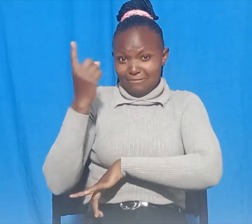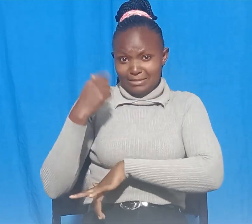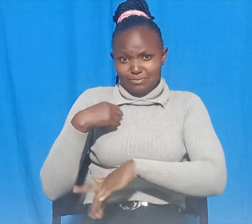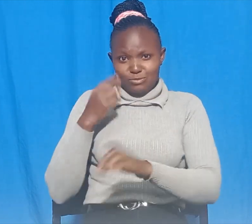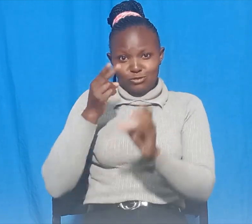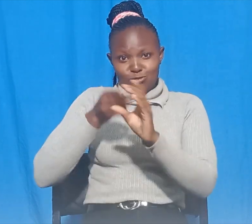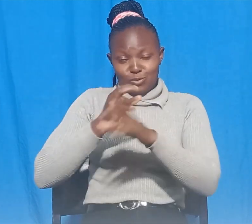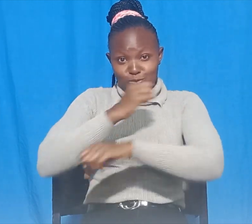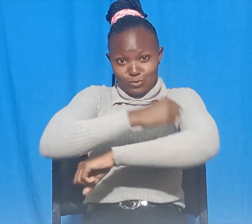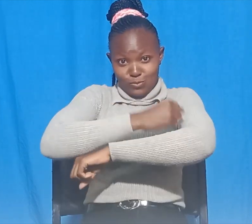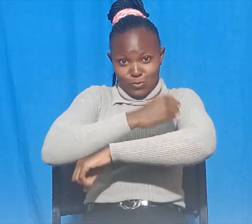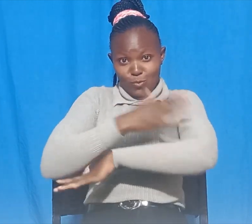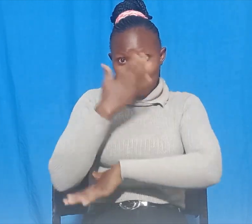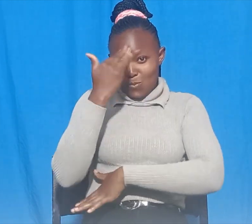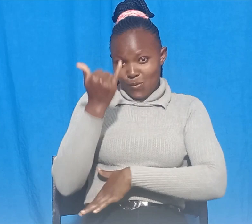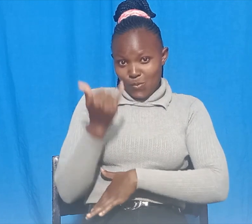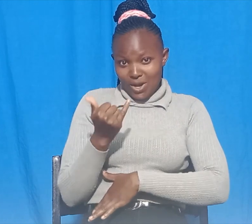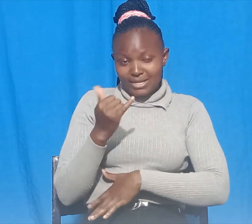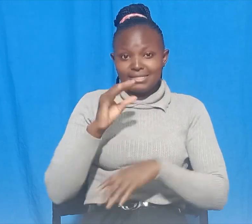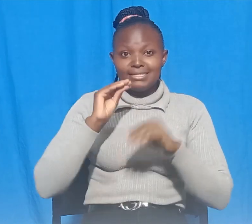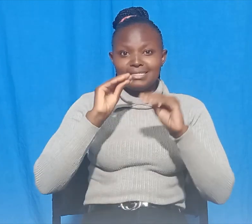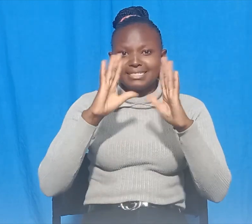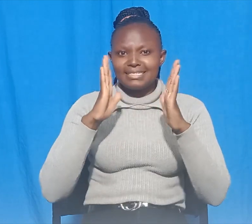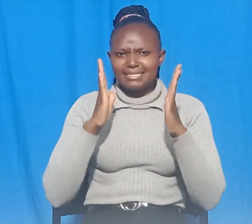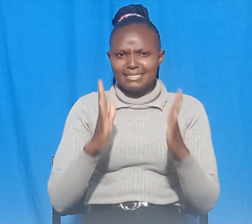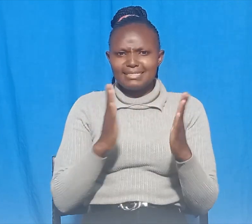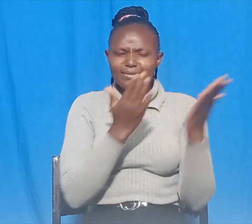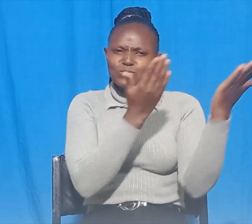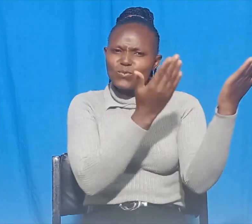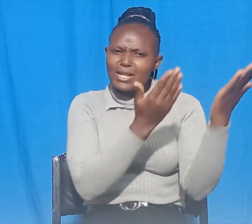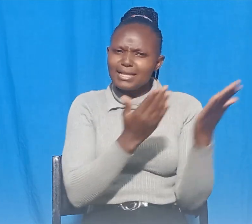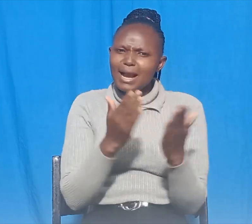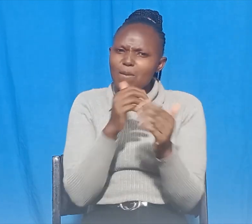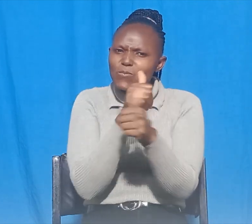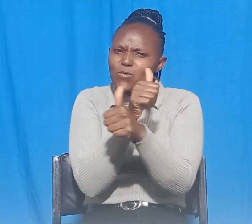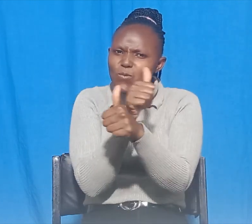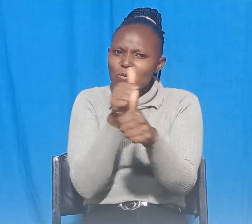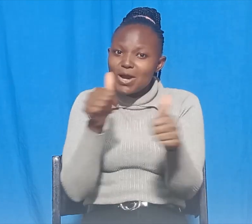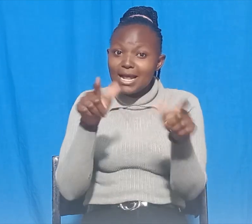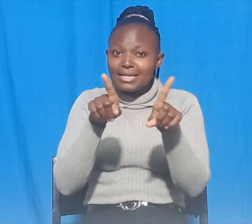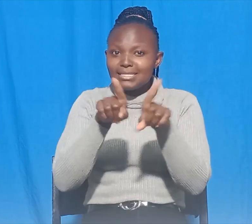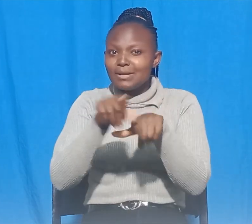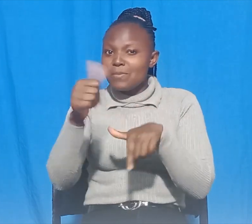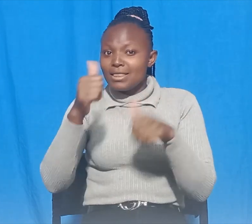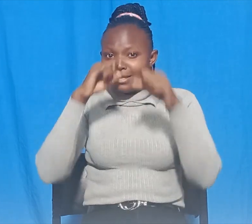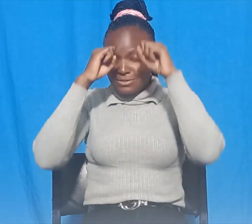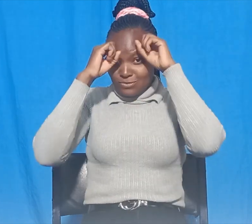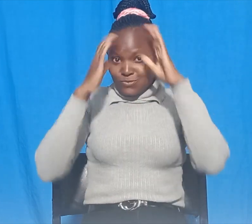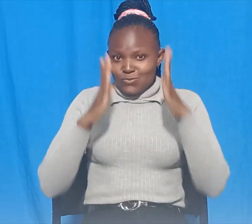right from the warm welcome by my very welcoming teachers and even my classmates who are always